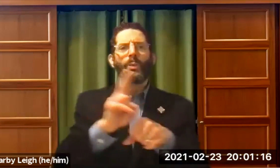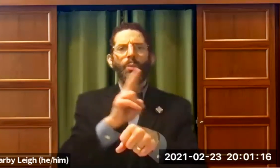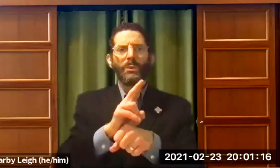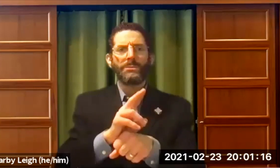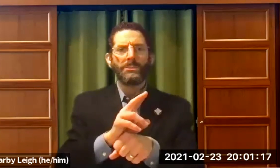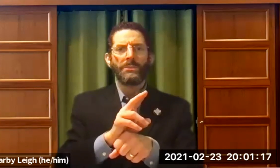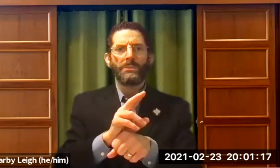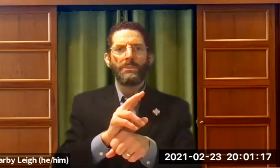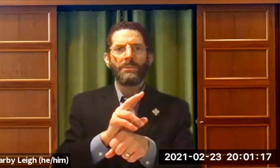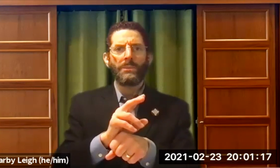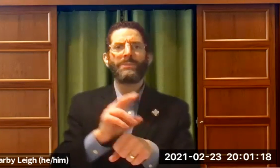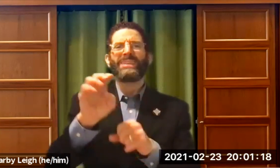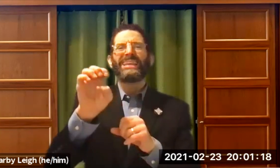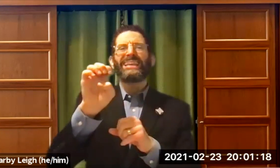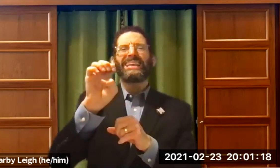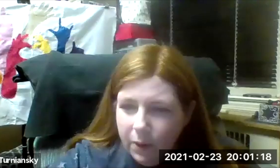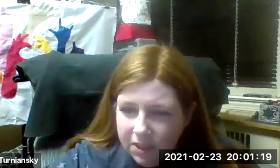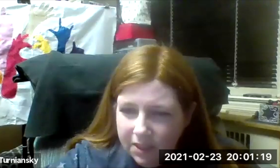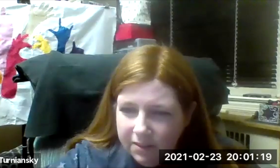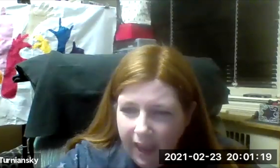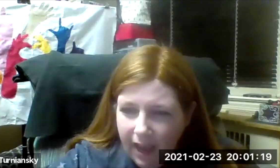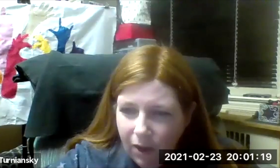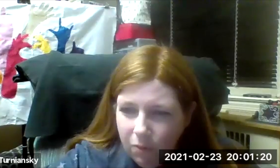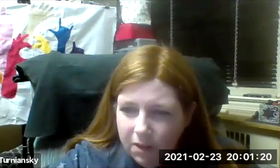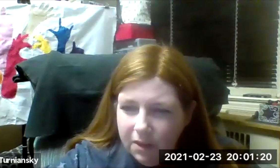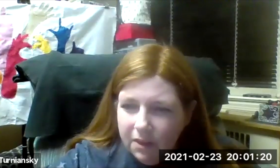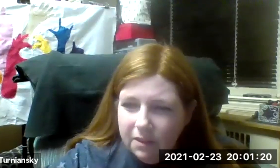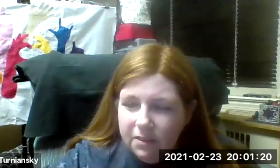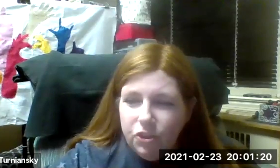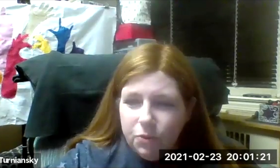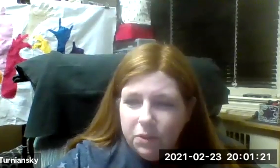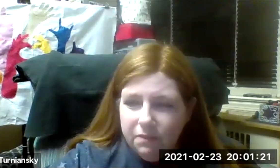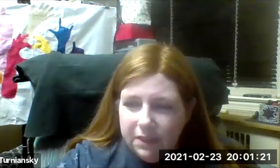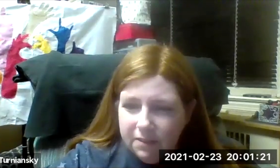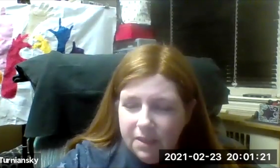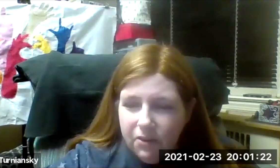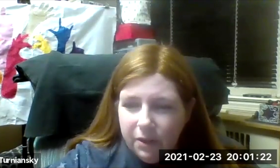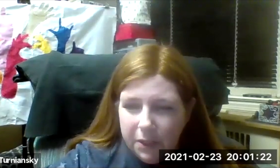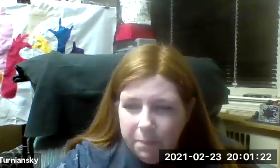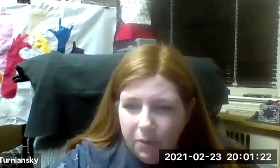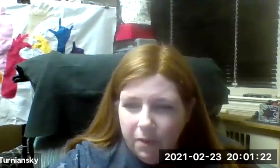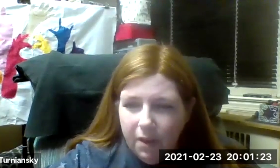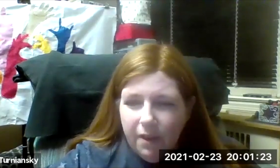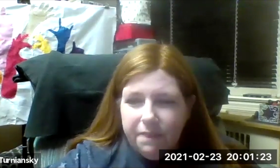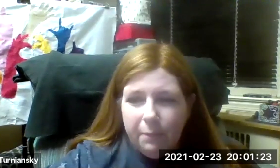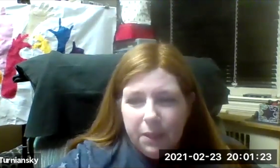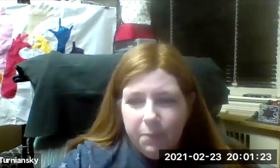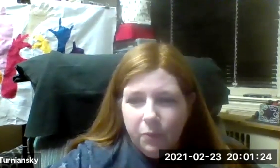So the question is: How did you convince hearing people that People with